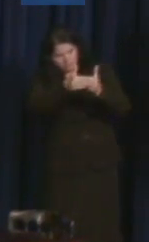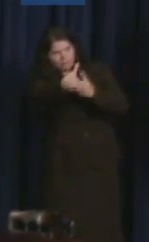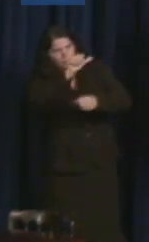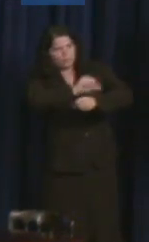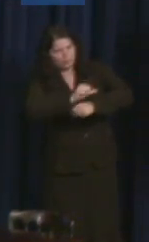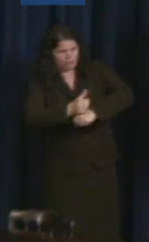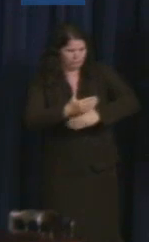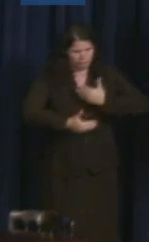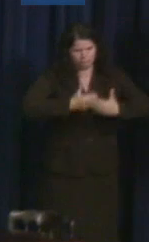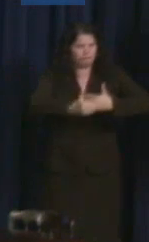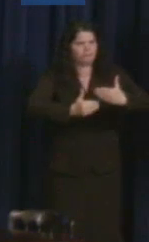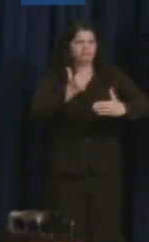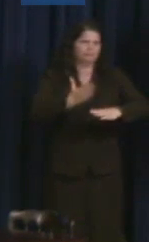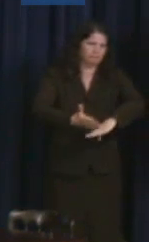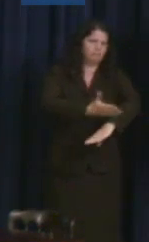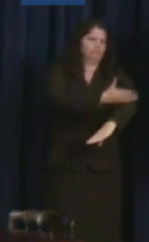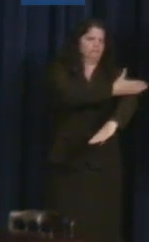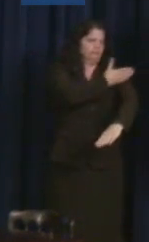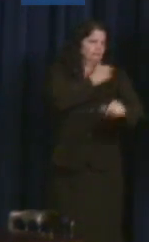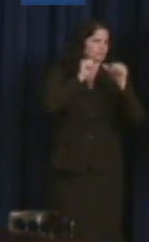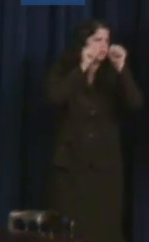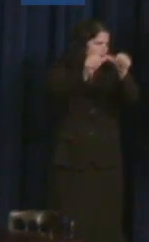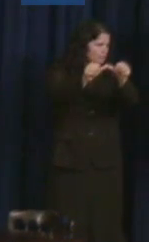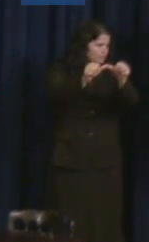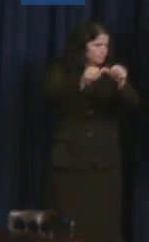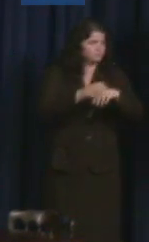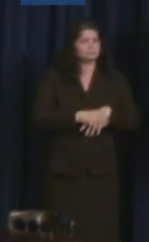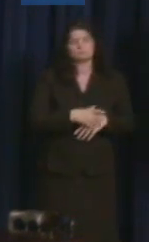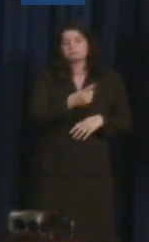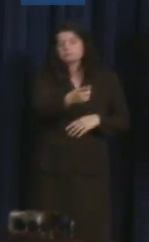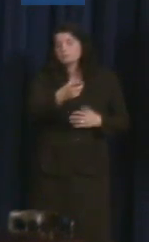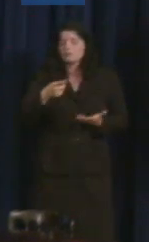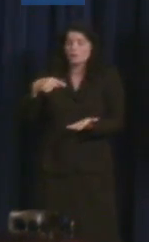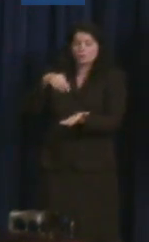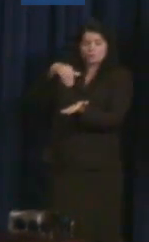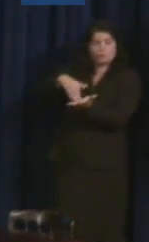So a major barrier for students with disabilities receiving high quality education, particularly